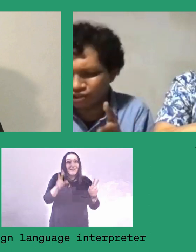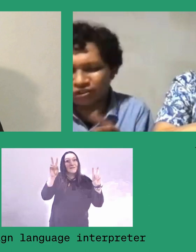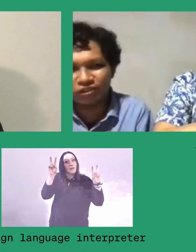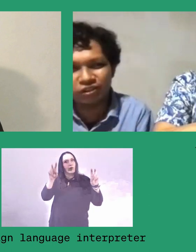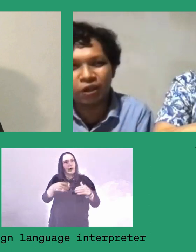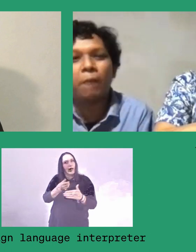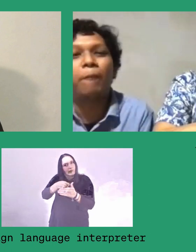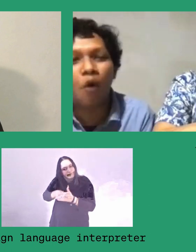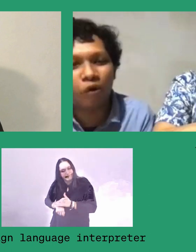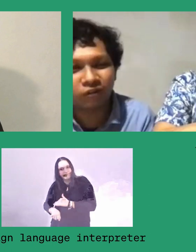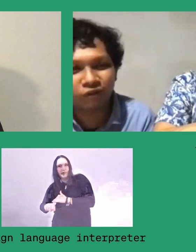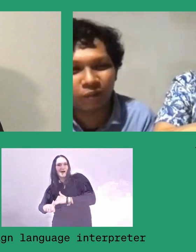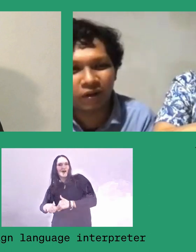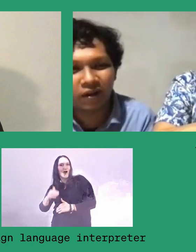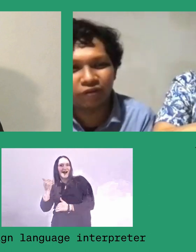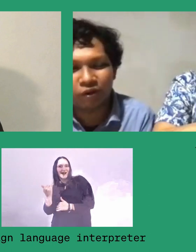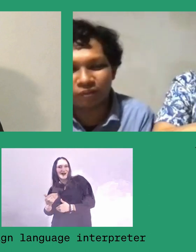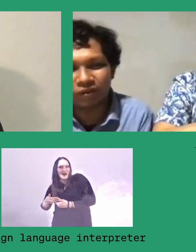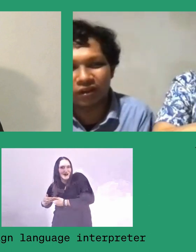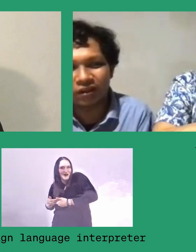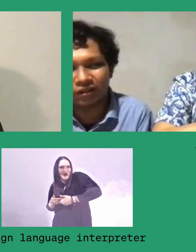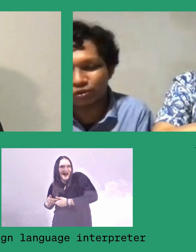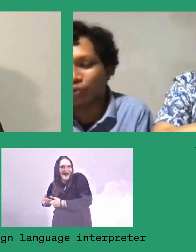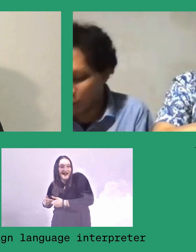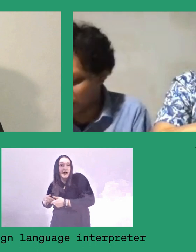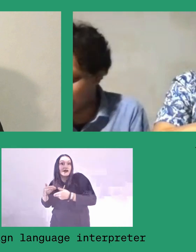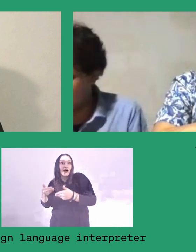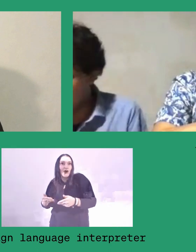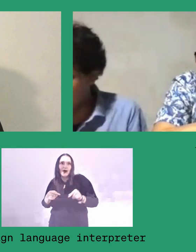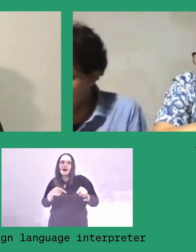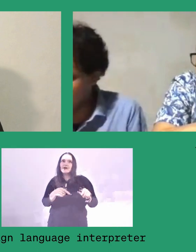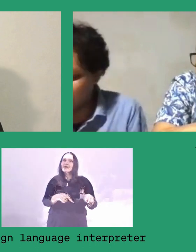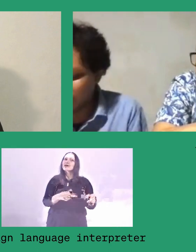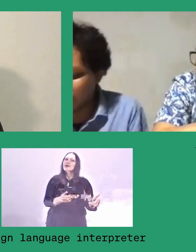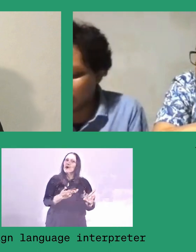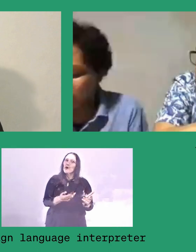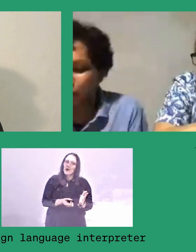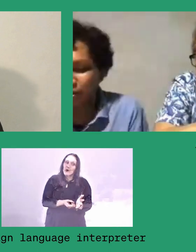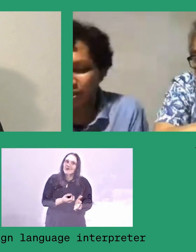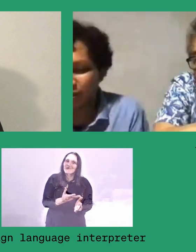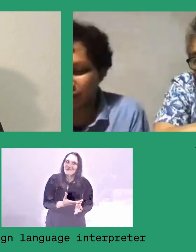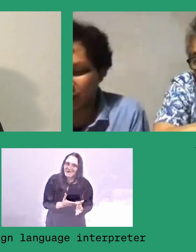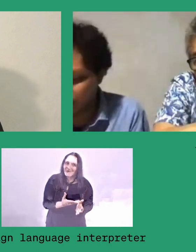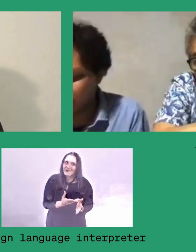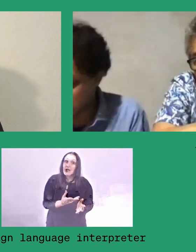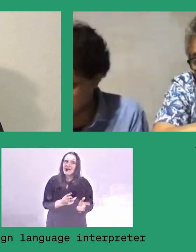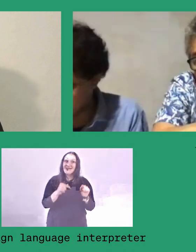children just born to the world. So this is a process I want to add.